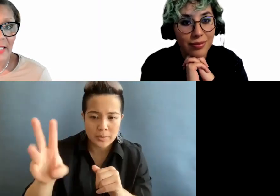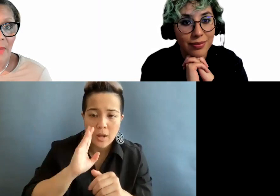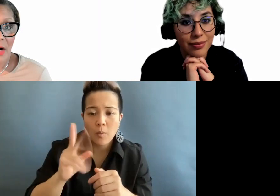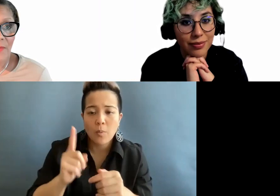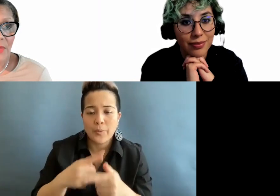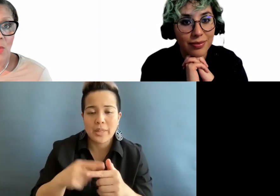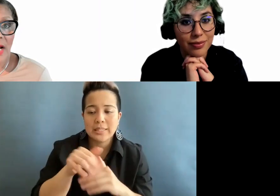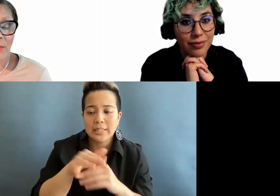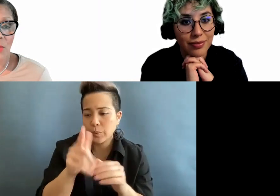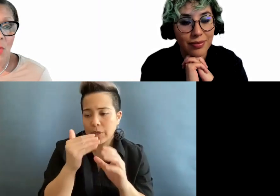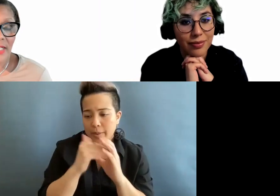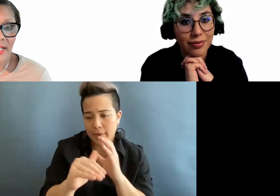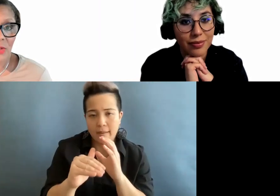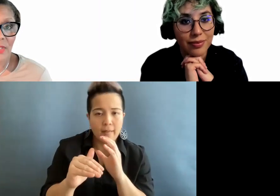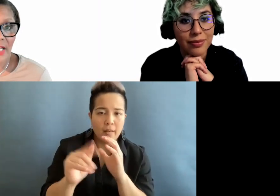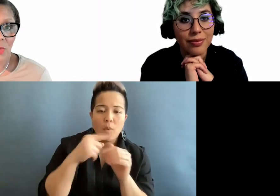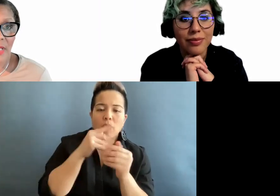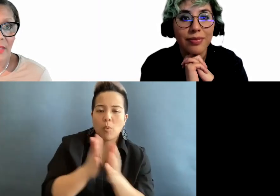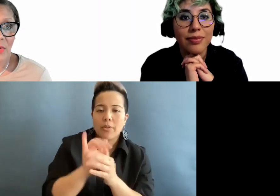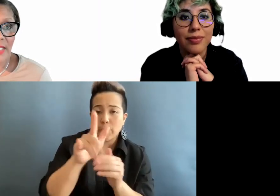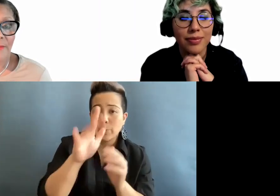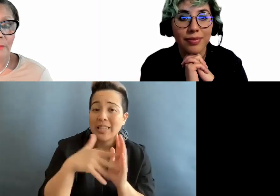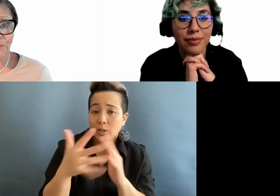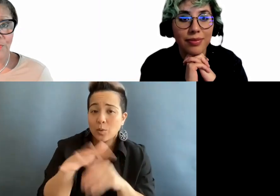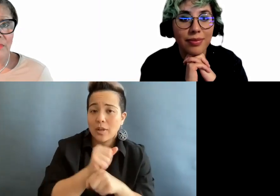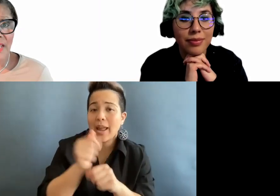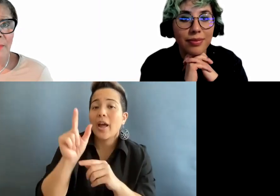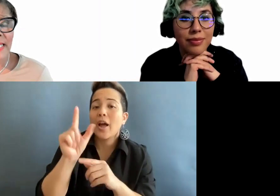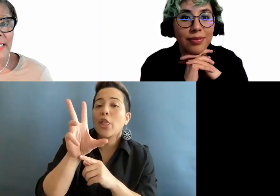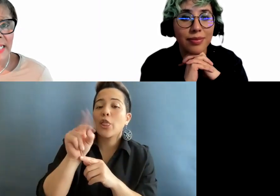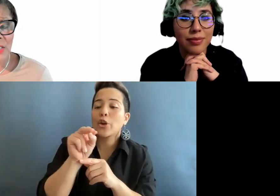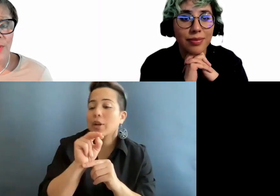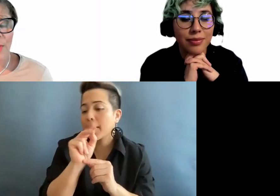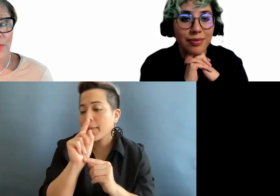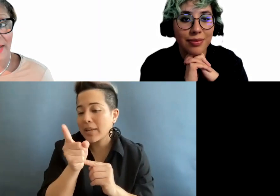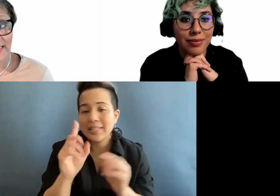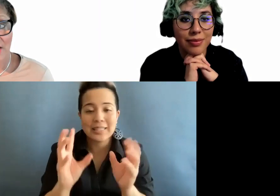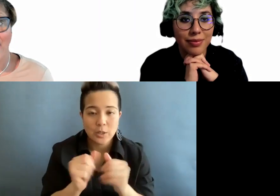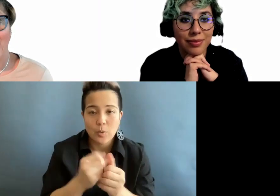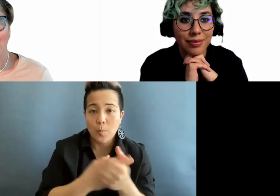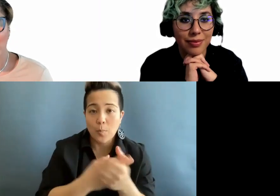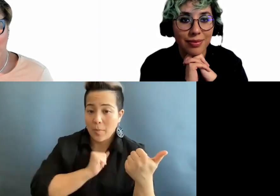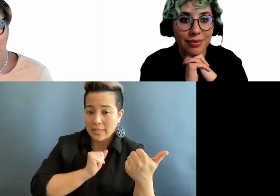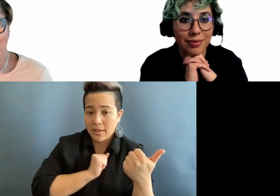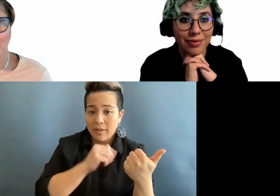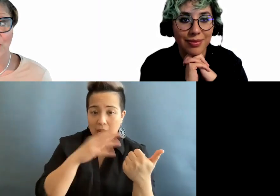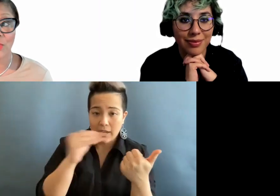email where I will request that you schedule a 30 minute session with both myself and Citlali,